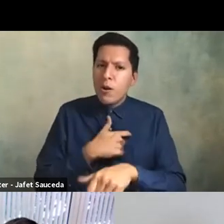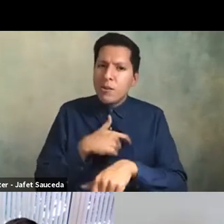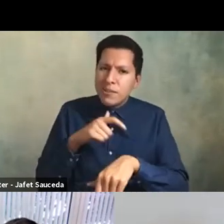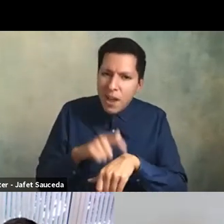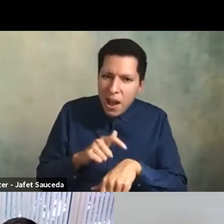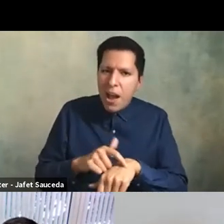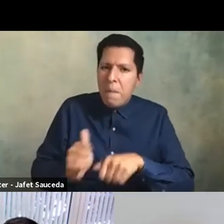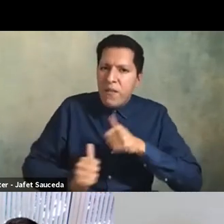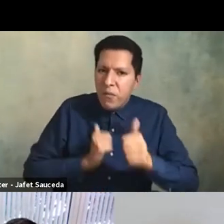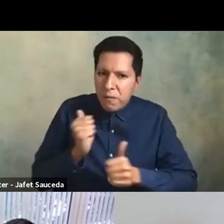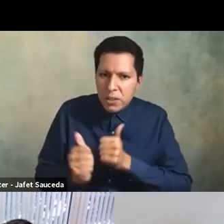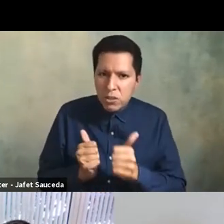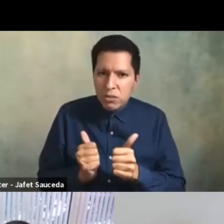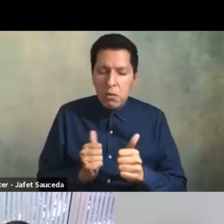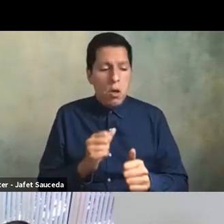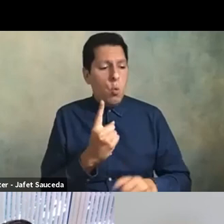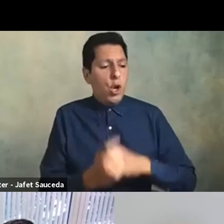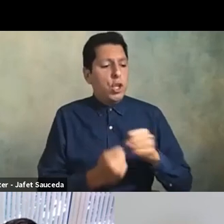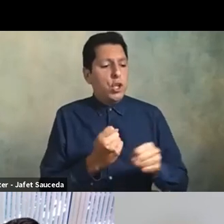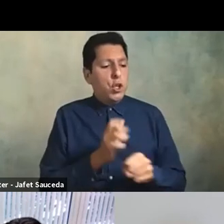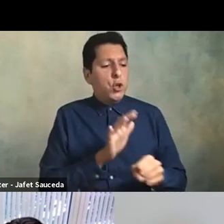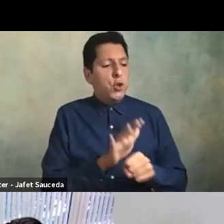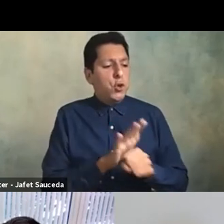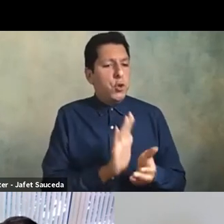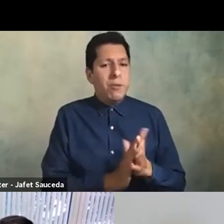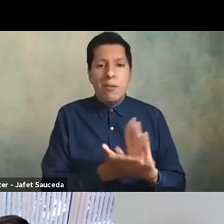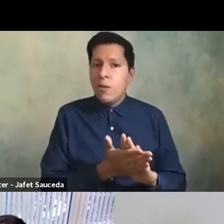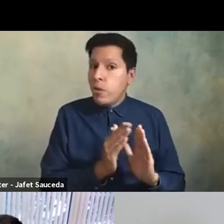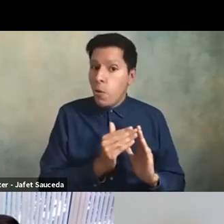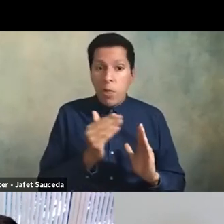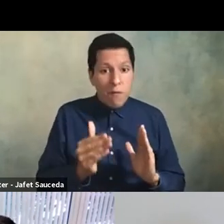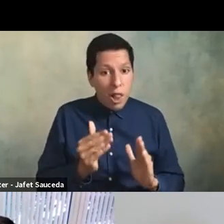not just that year but also the the following year and the year after that and the year after